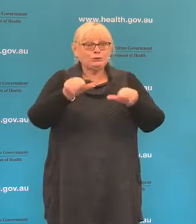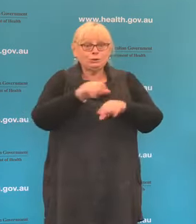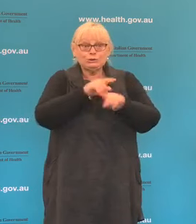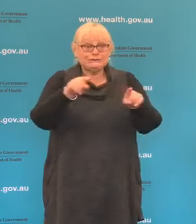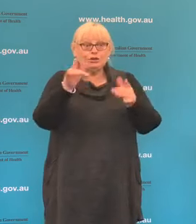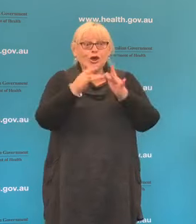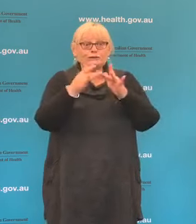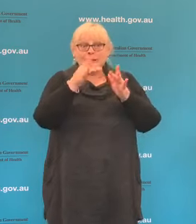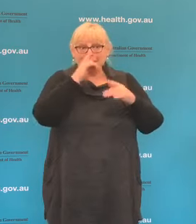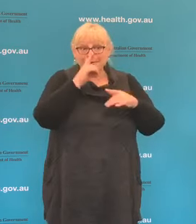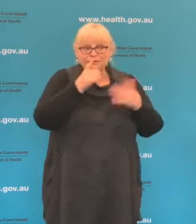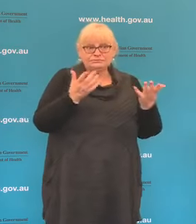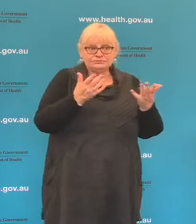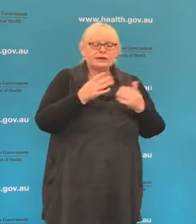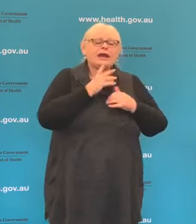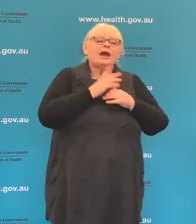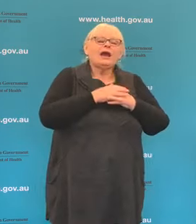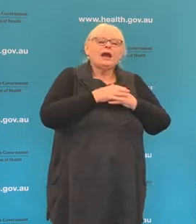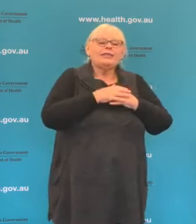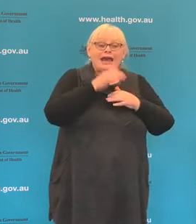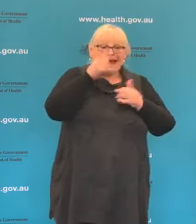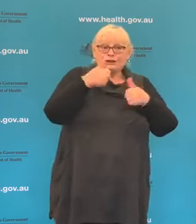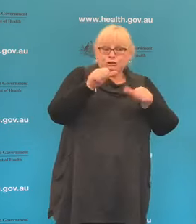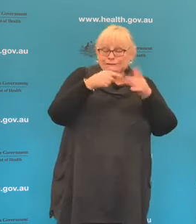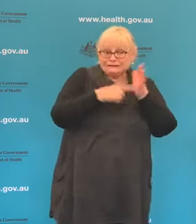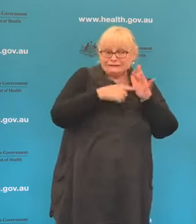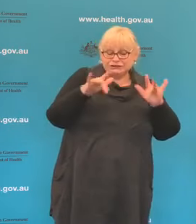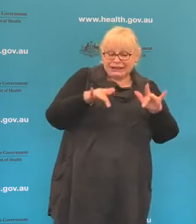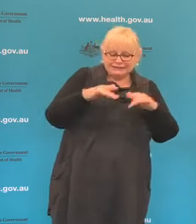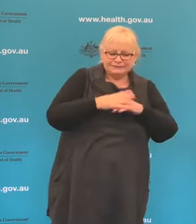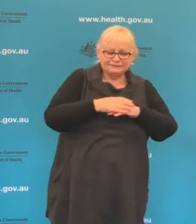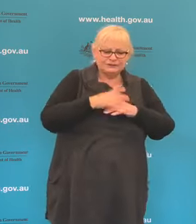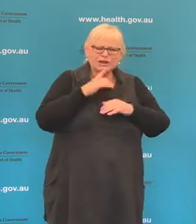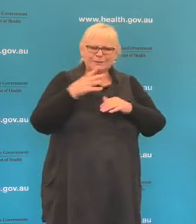This has been implemented very quickly and what we're doing is making sure that